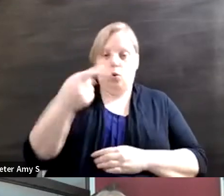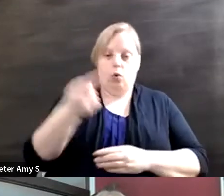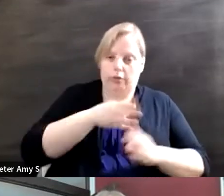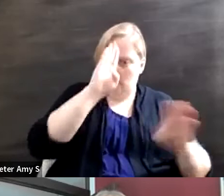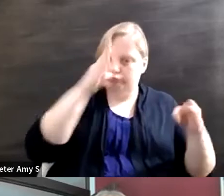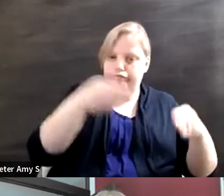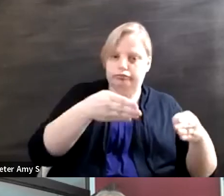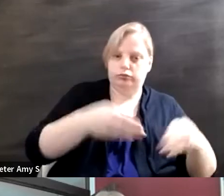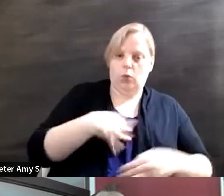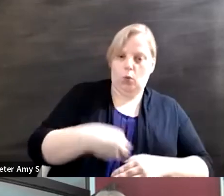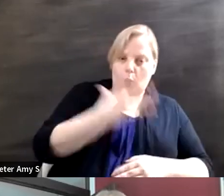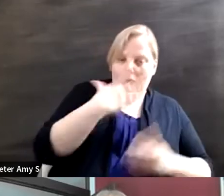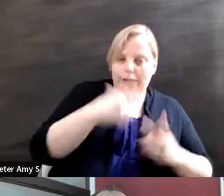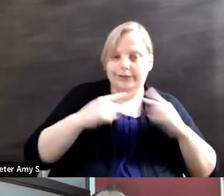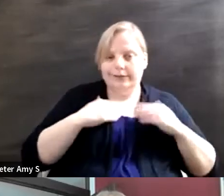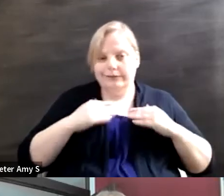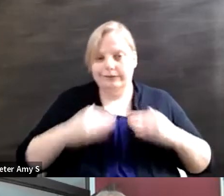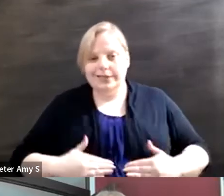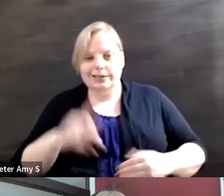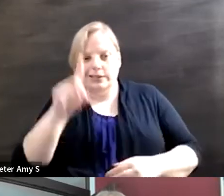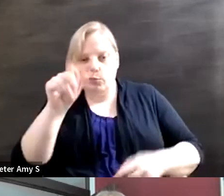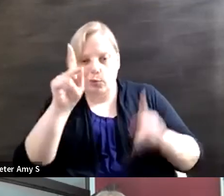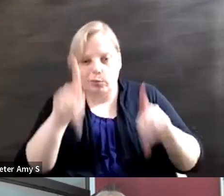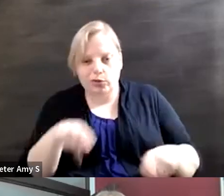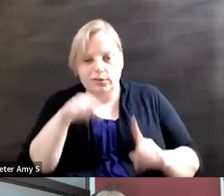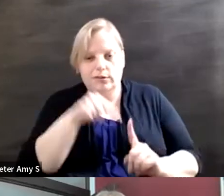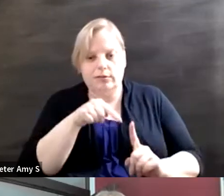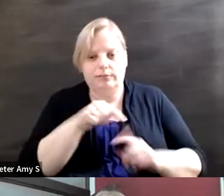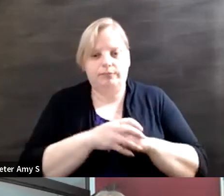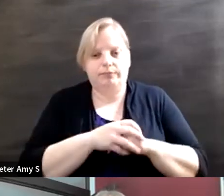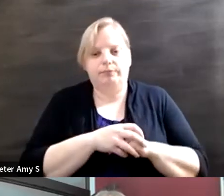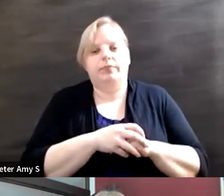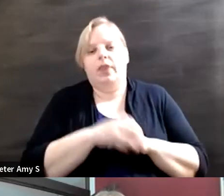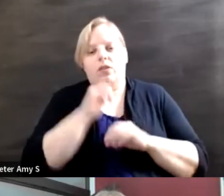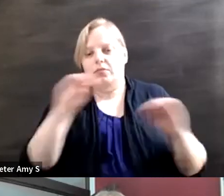disabled person although there's nothing wrong with being a white physically disabled person